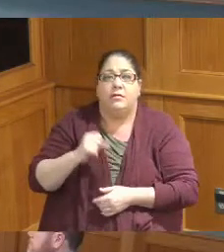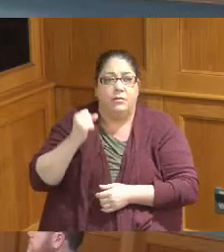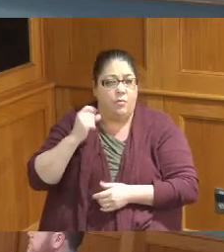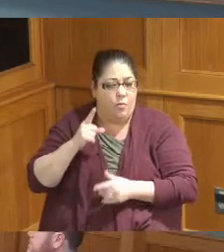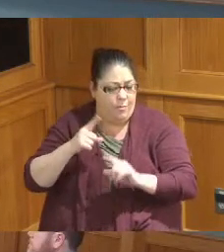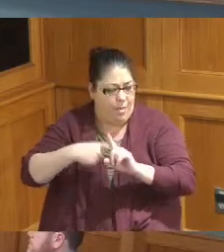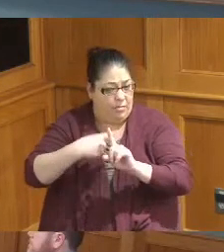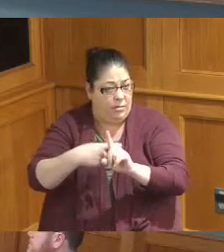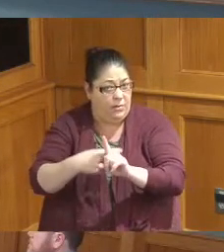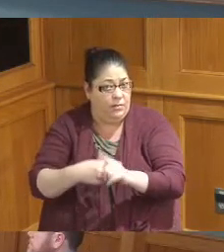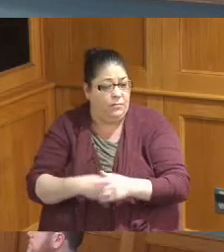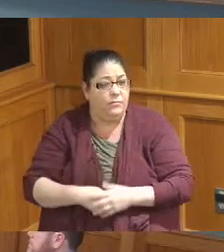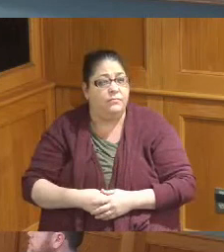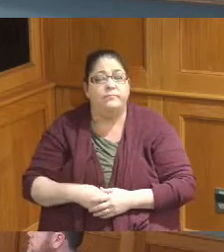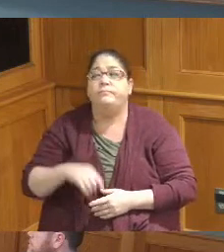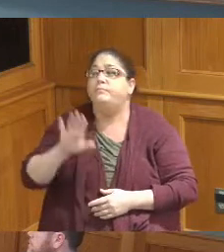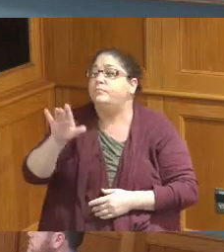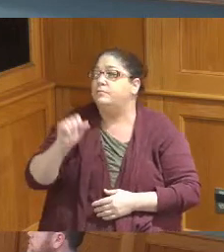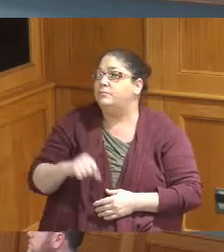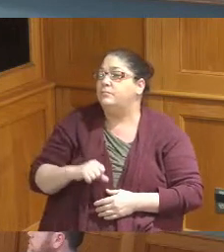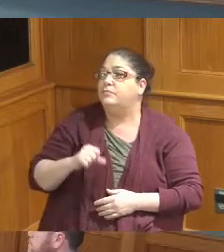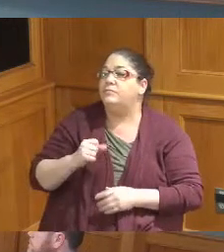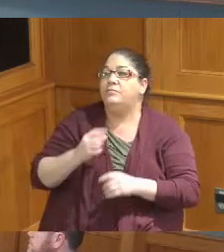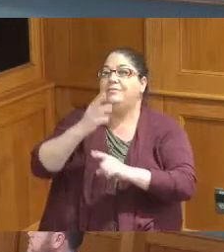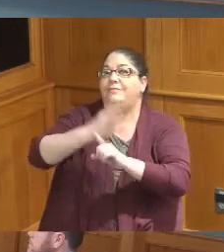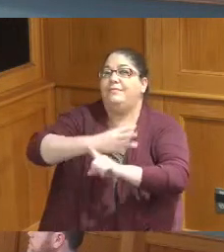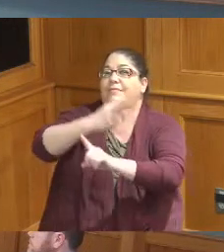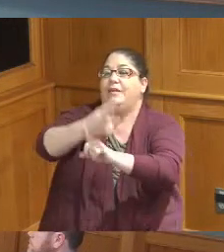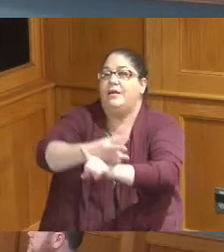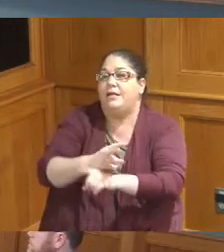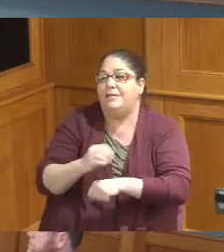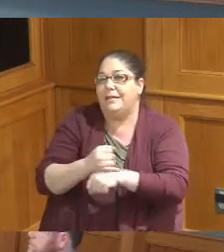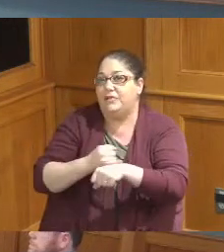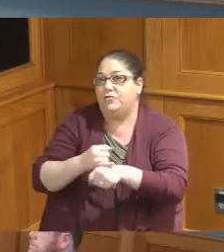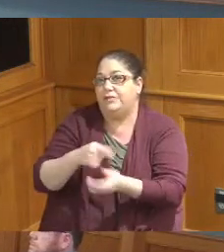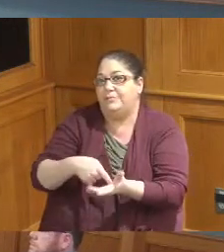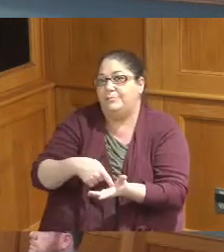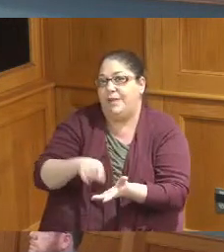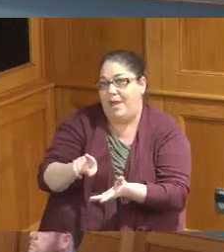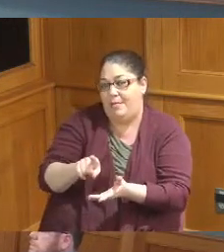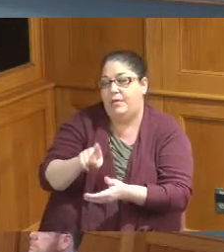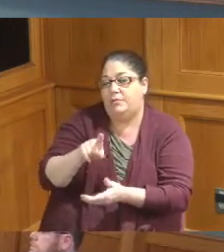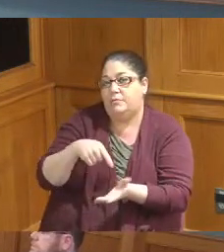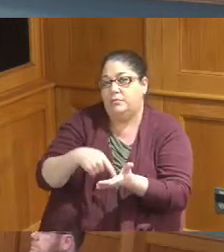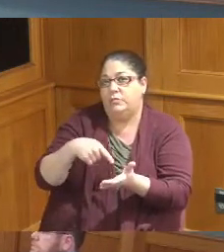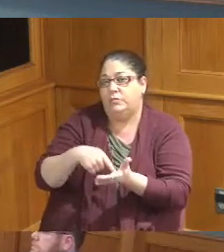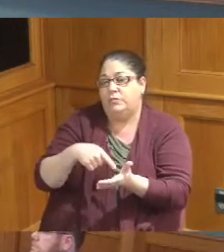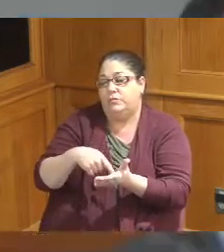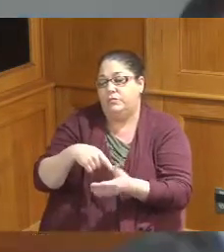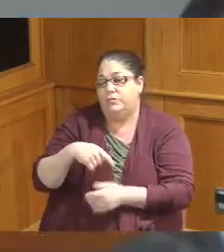some fleet so there is a semi-annual interest payment on this I believe that is uh John you